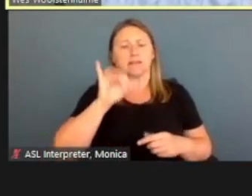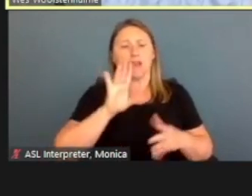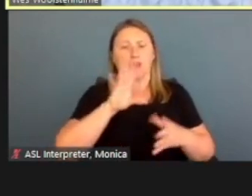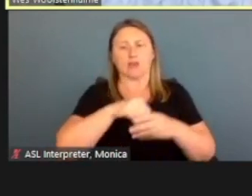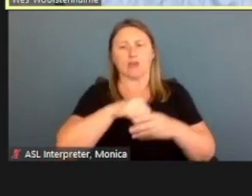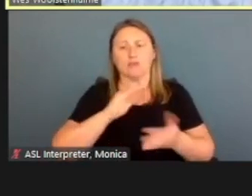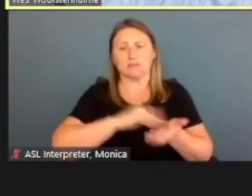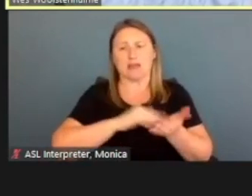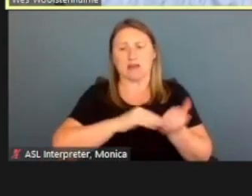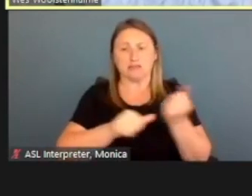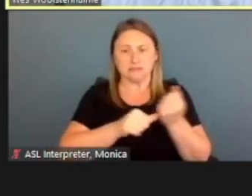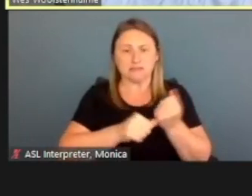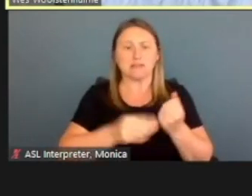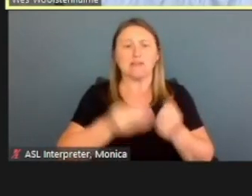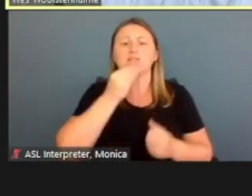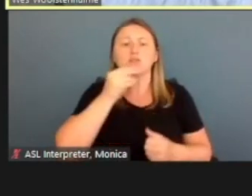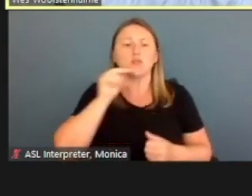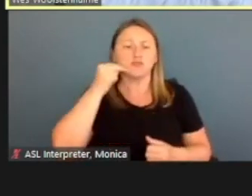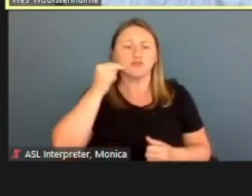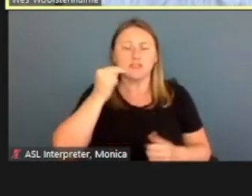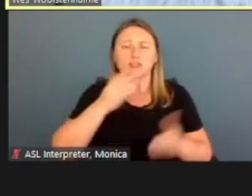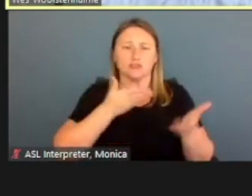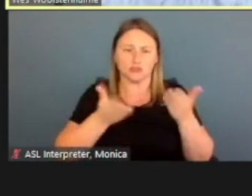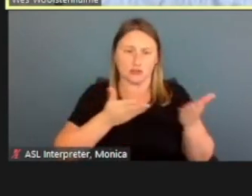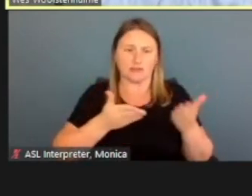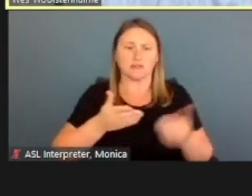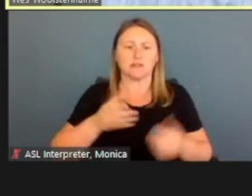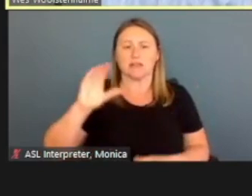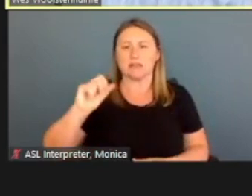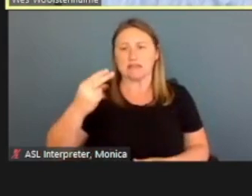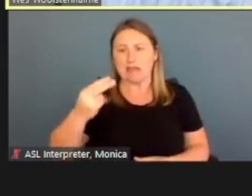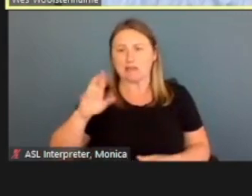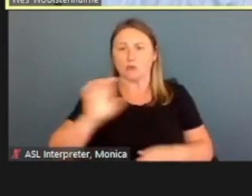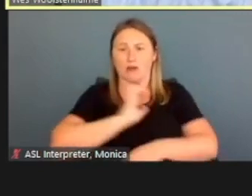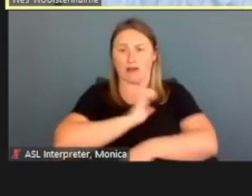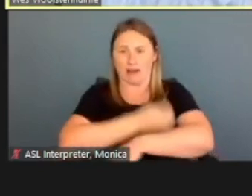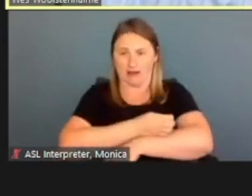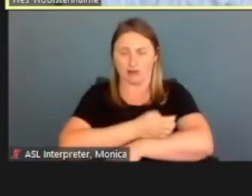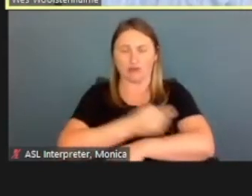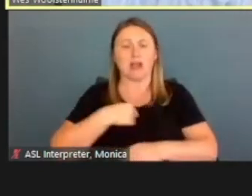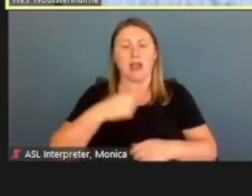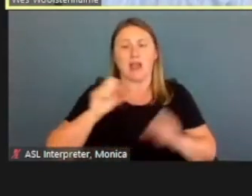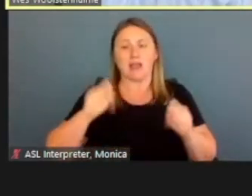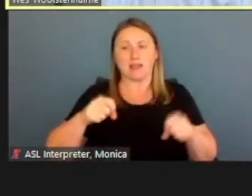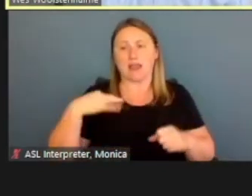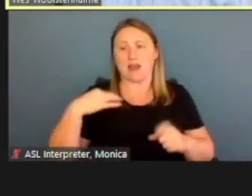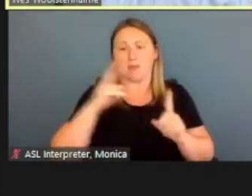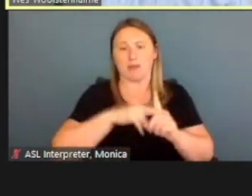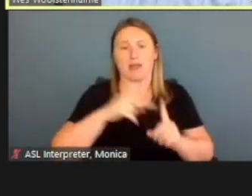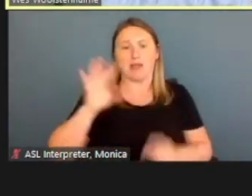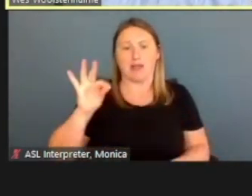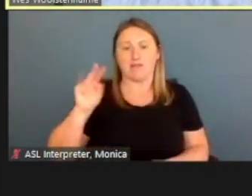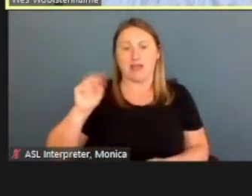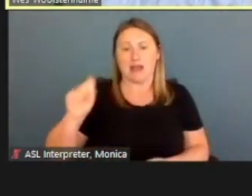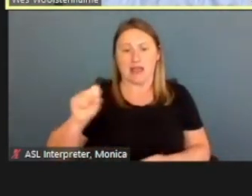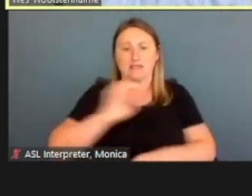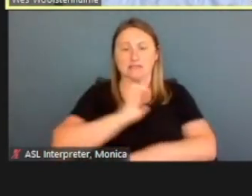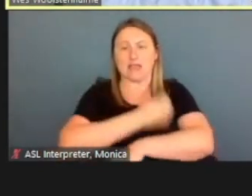food nutrition services, cash or energy. I can apply for FNS and Energy without creating an account.